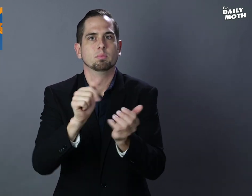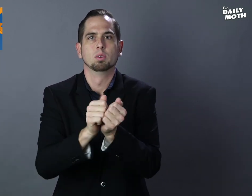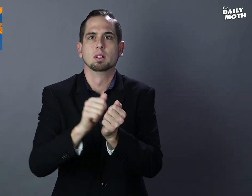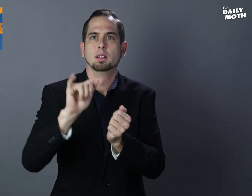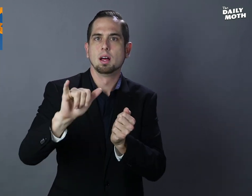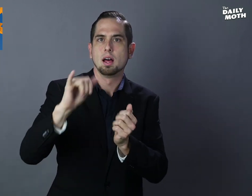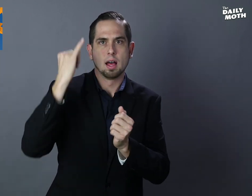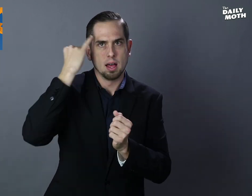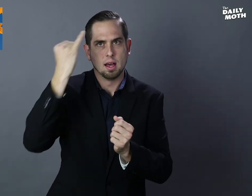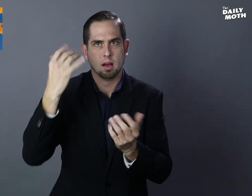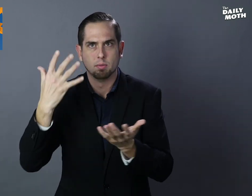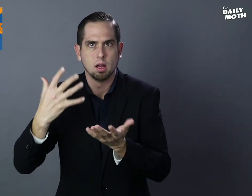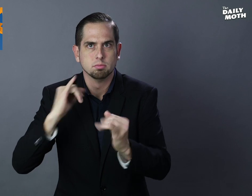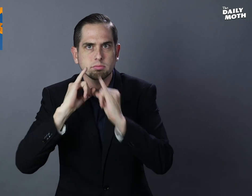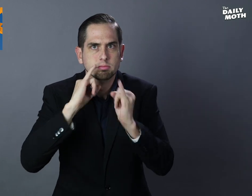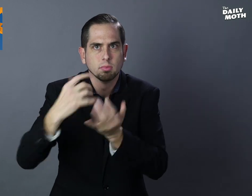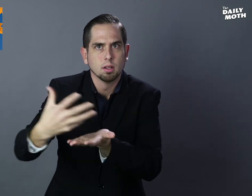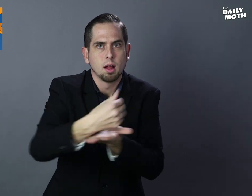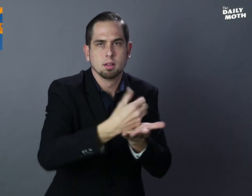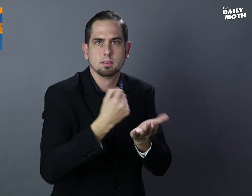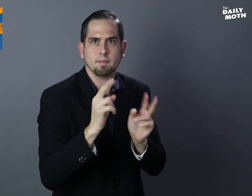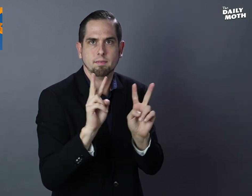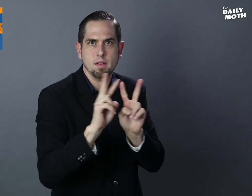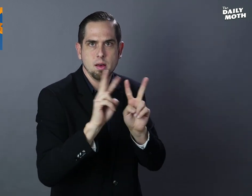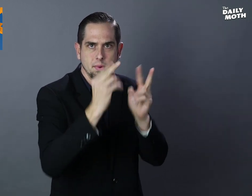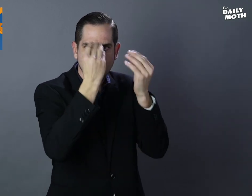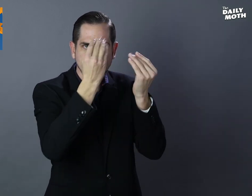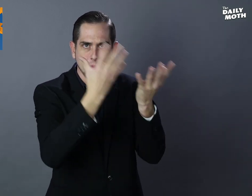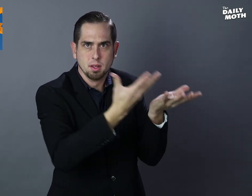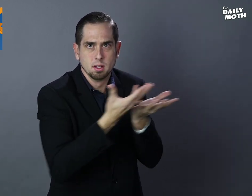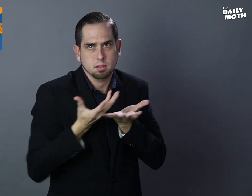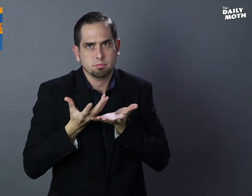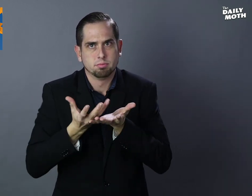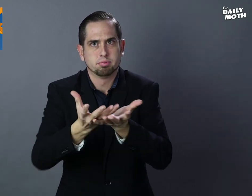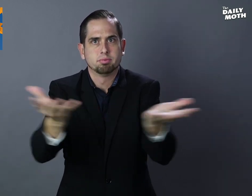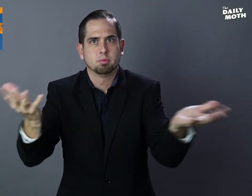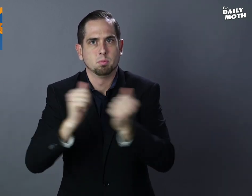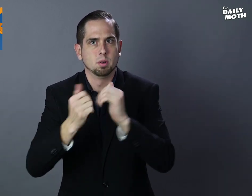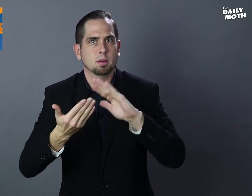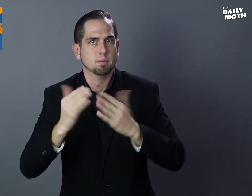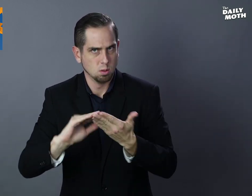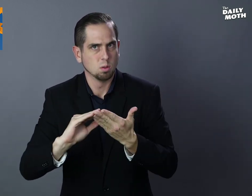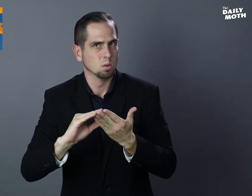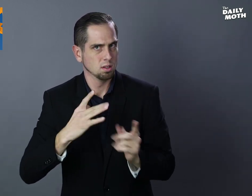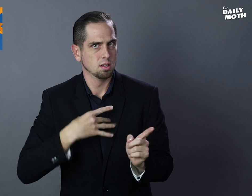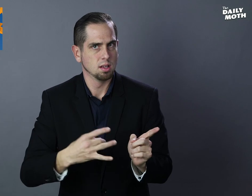with the idea of collecting valuable information and sharing it with the community.